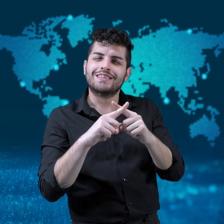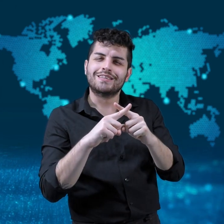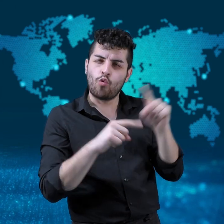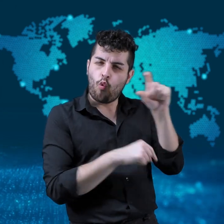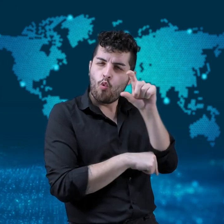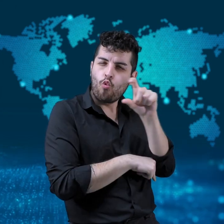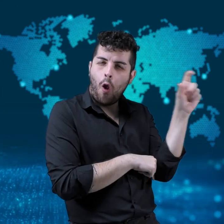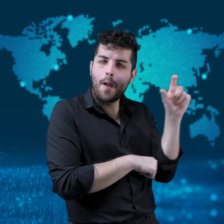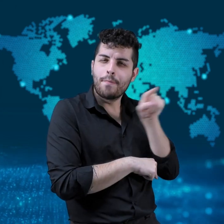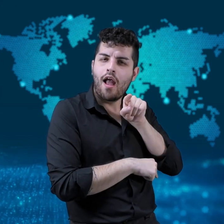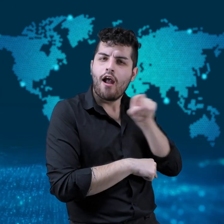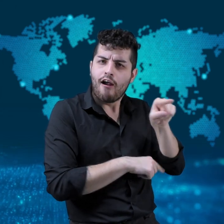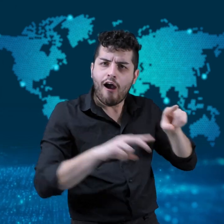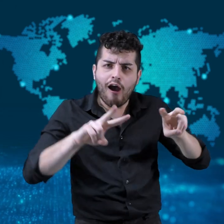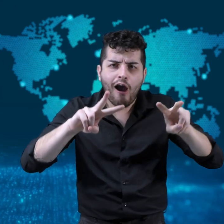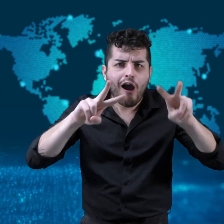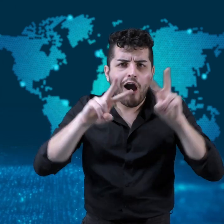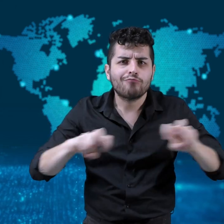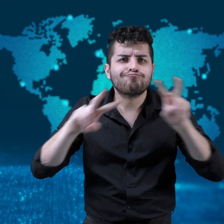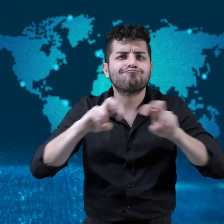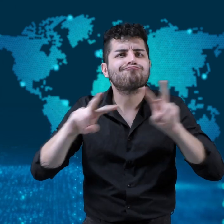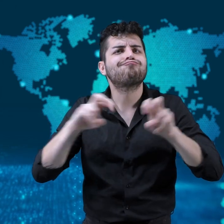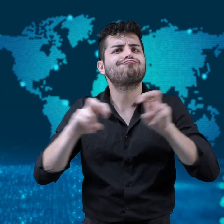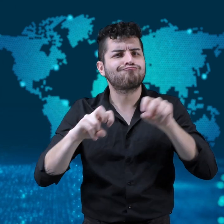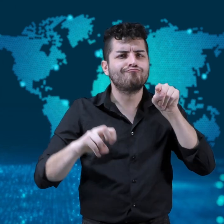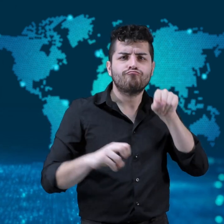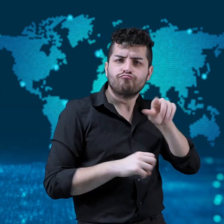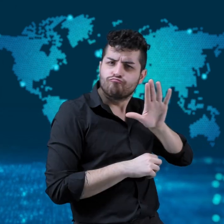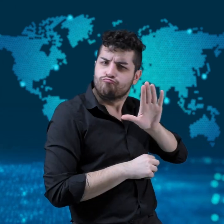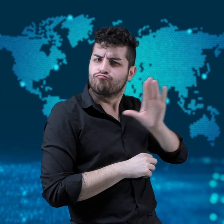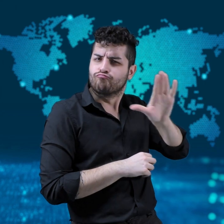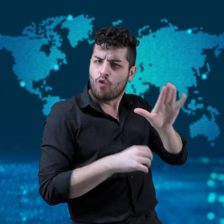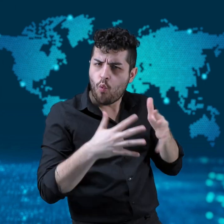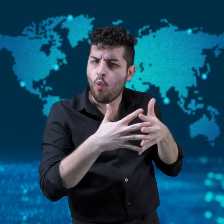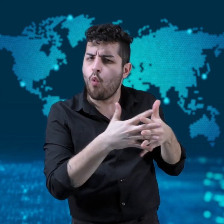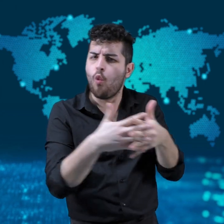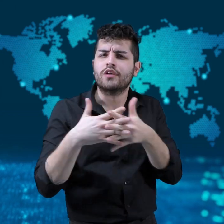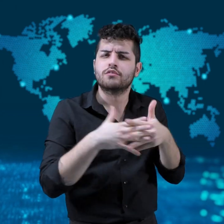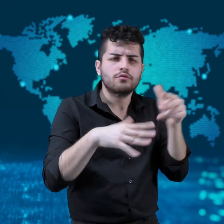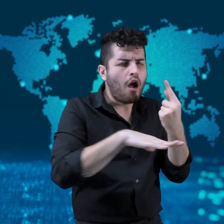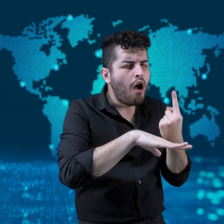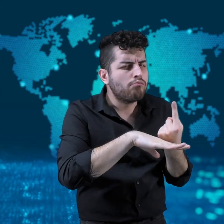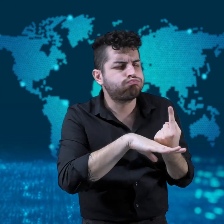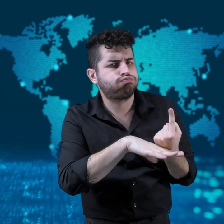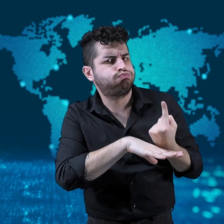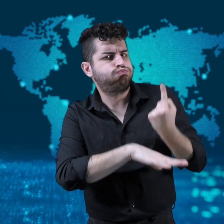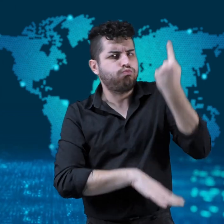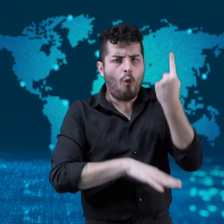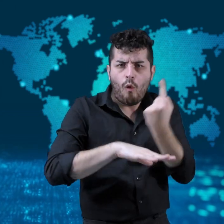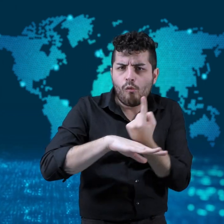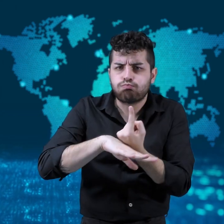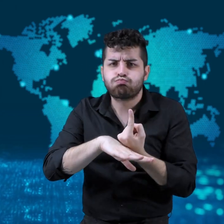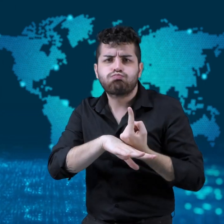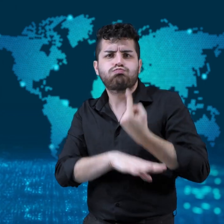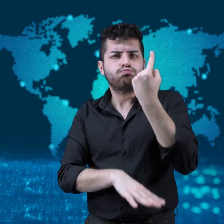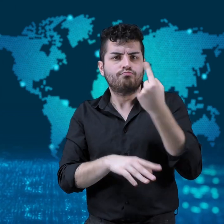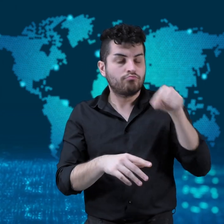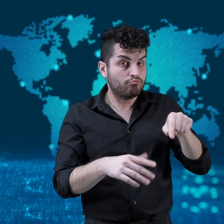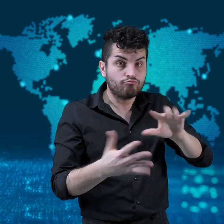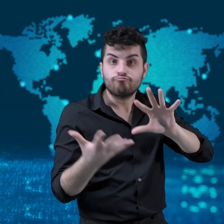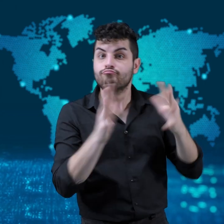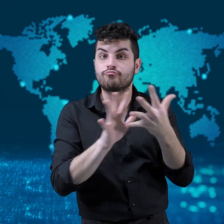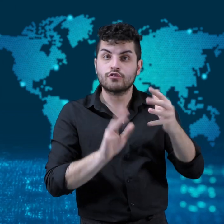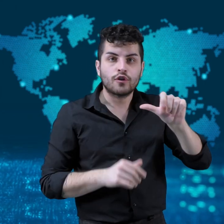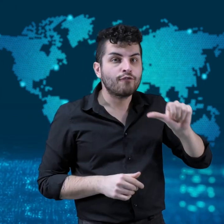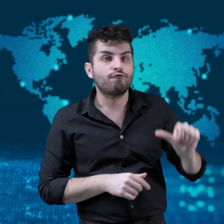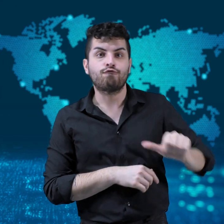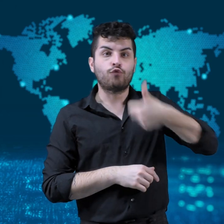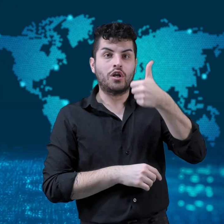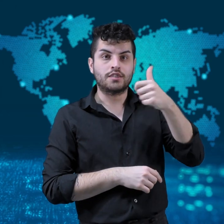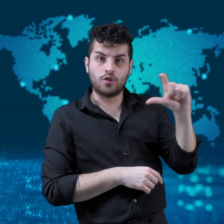In late May, SpaceX, a US space exploration company,